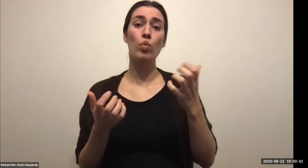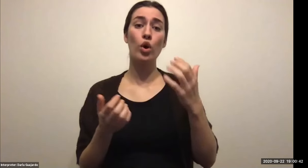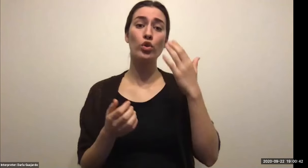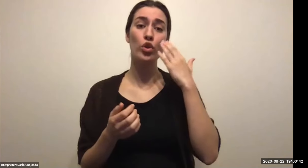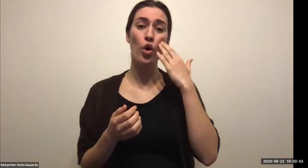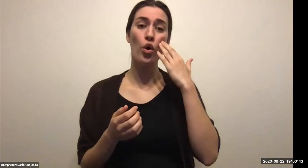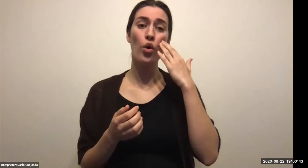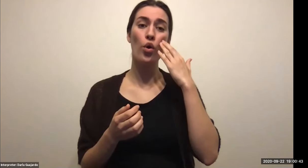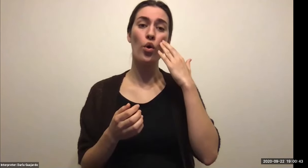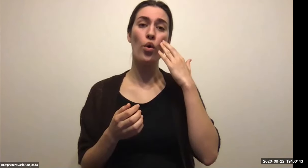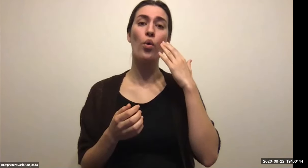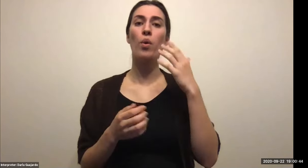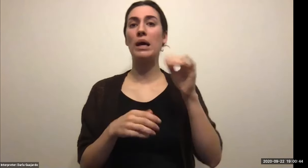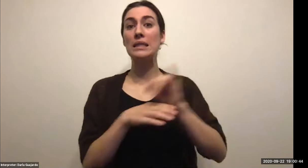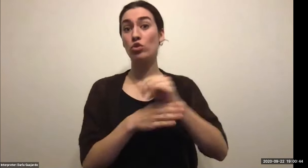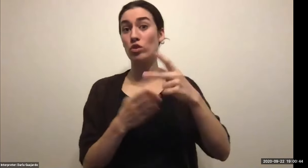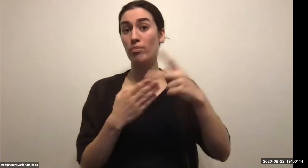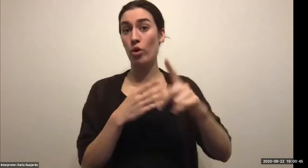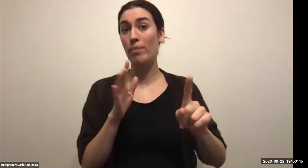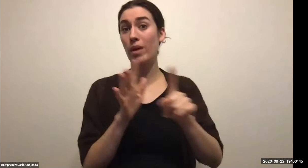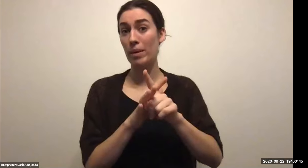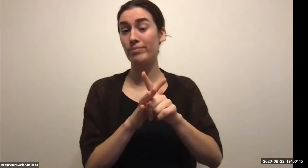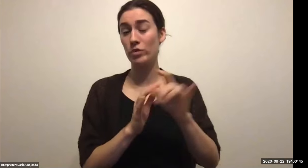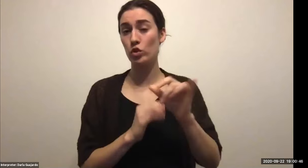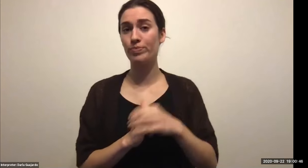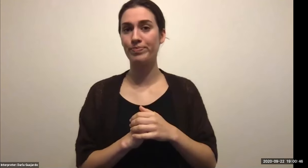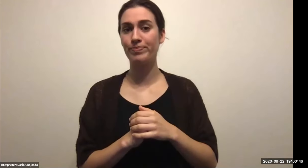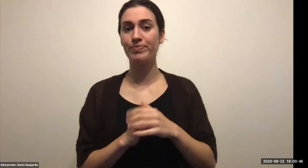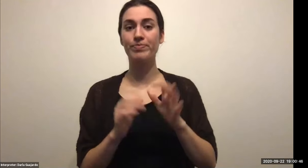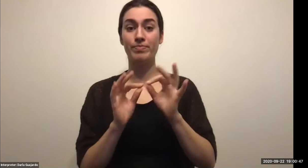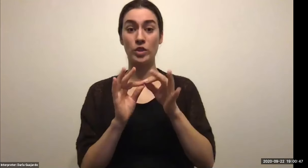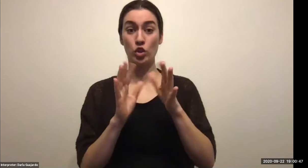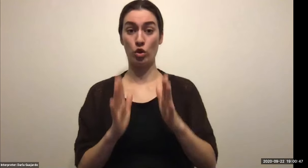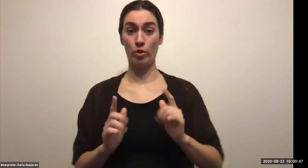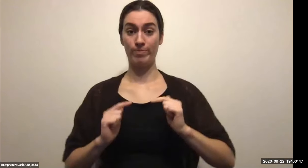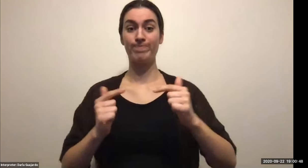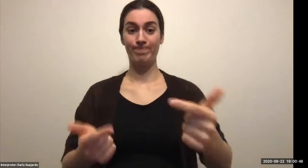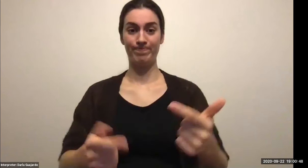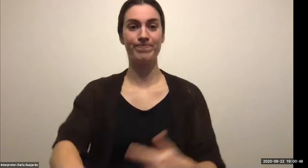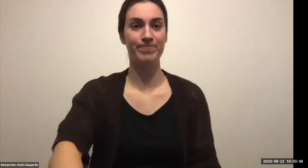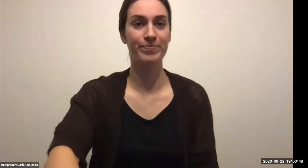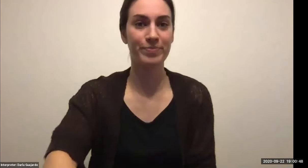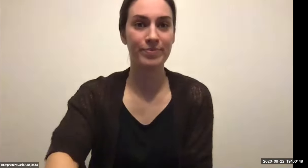Keith Wolling: Employment sites in the state of New York. If you want to follow that I follow, follow the Florida restaurant and Lodging Association.